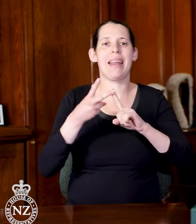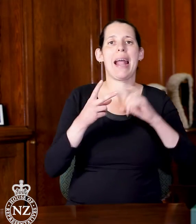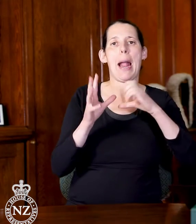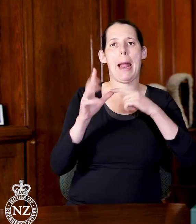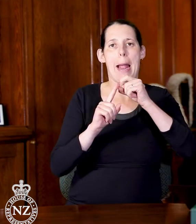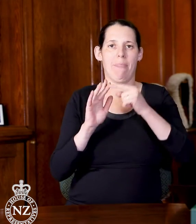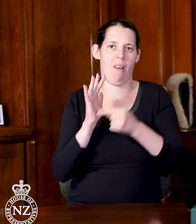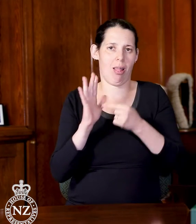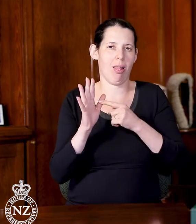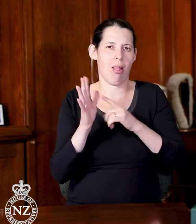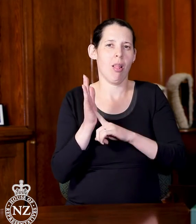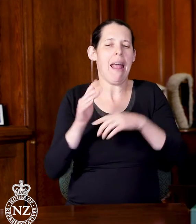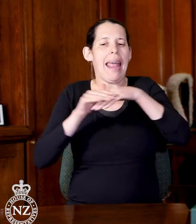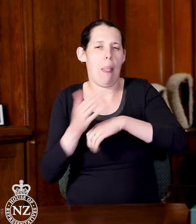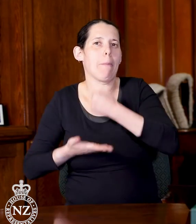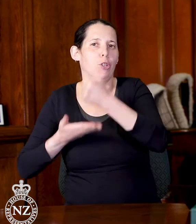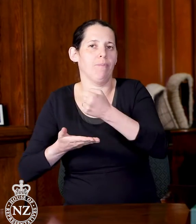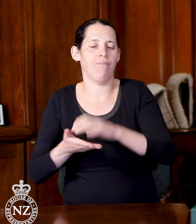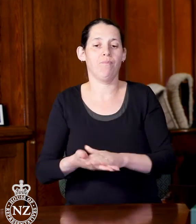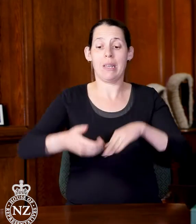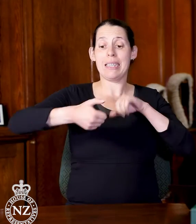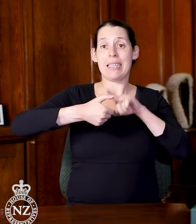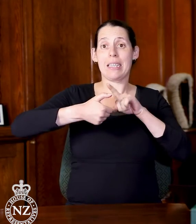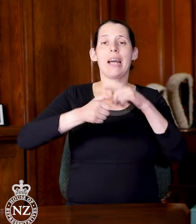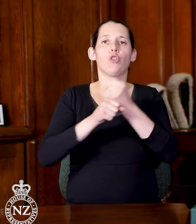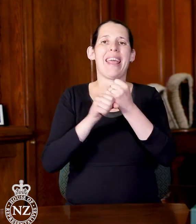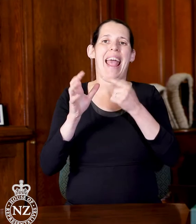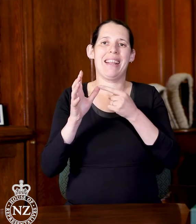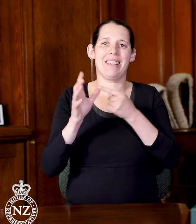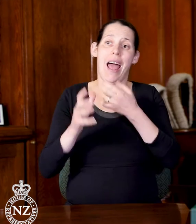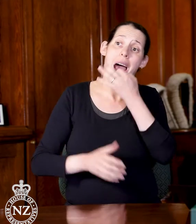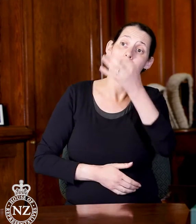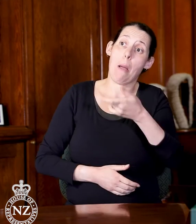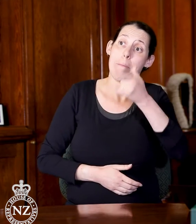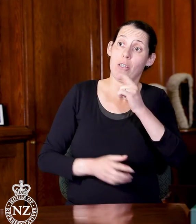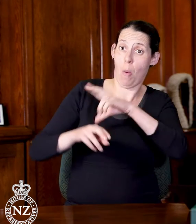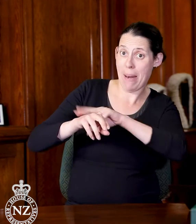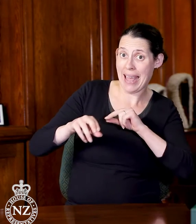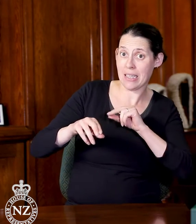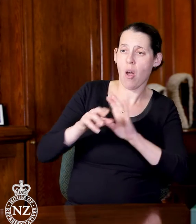Ginny Andersen, question 6, to the Minister of Police about announcements to combat